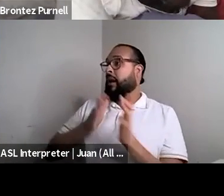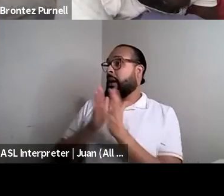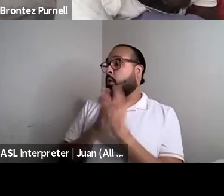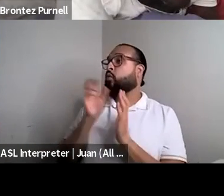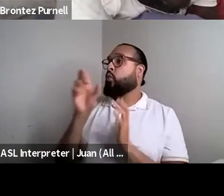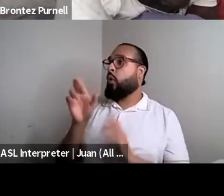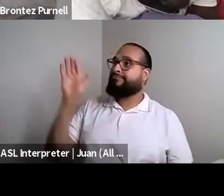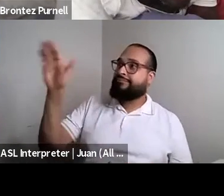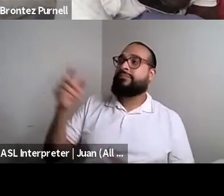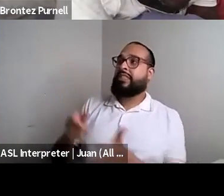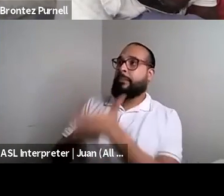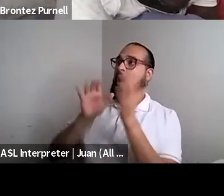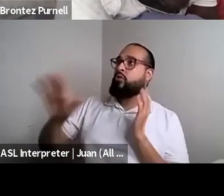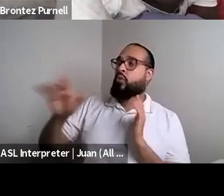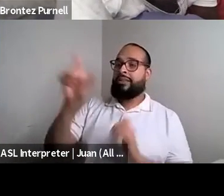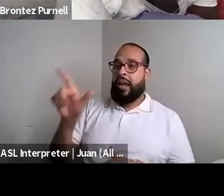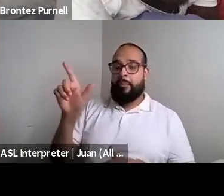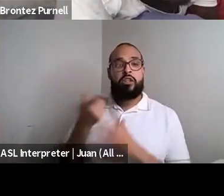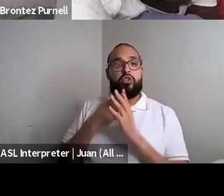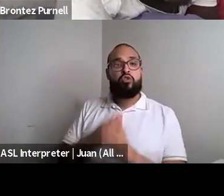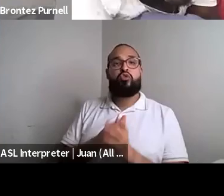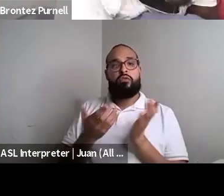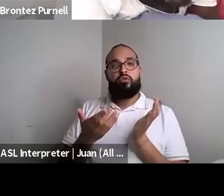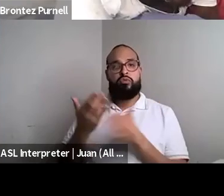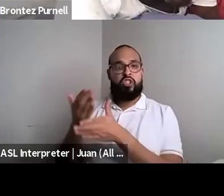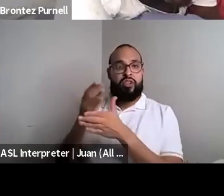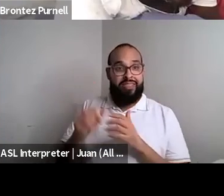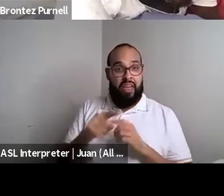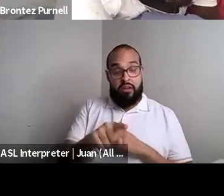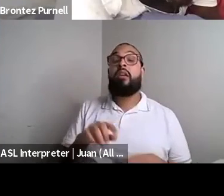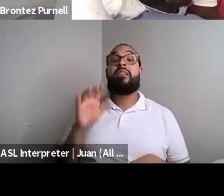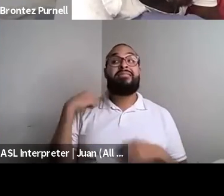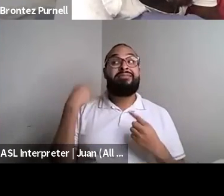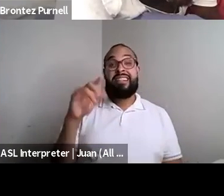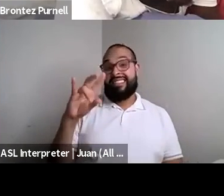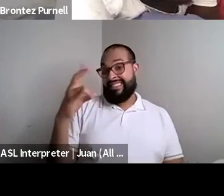Kokumo: Also, I got some good news. Randa Jarrar she/they: For the first time in 17 years that I've been trying to sell an audio book of